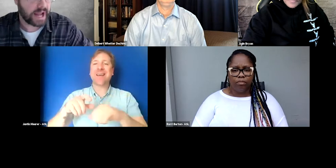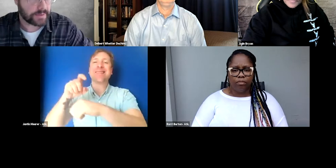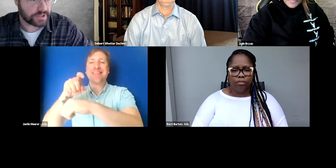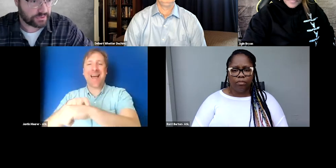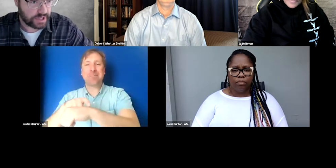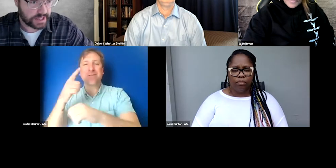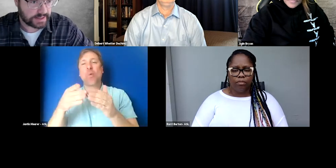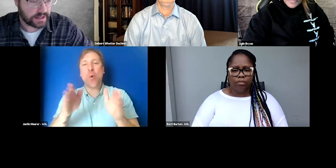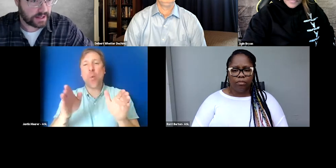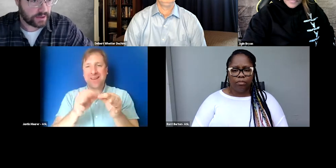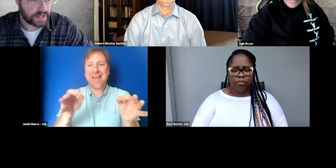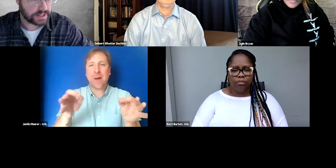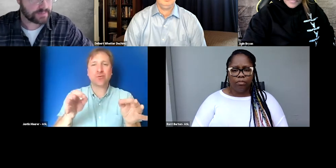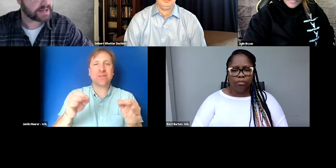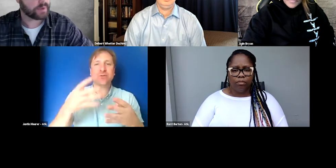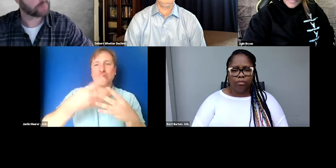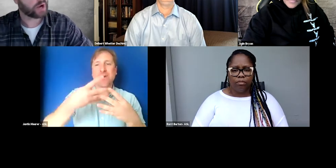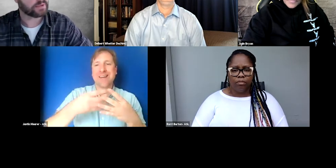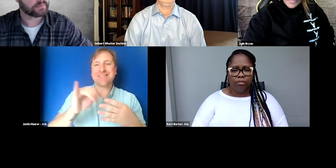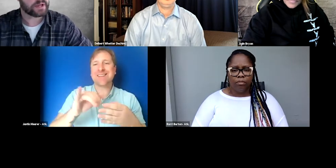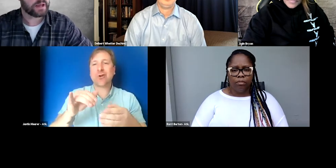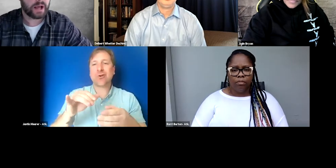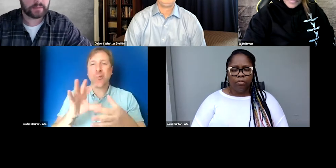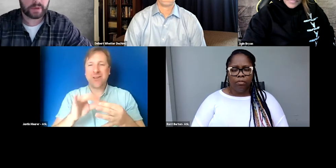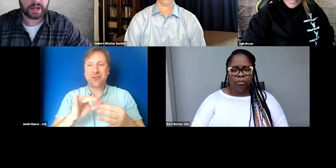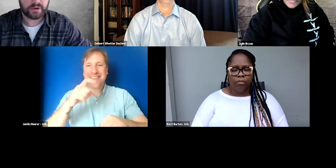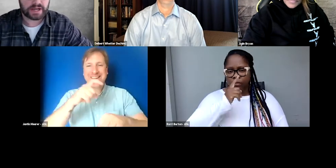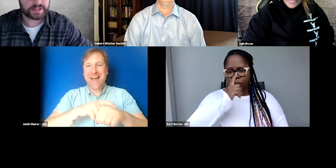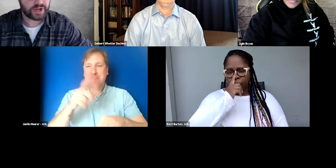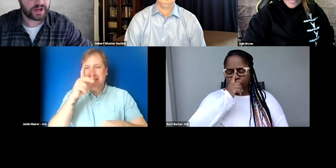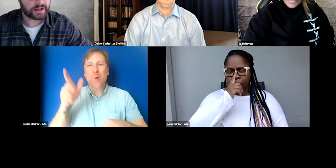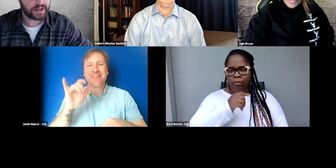caption screenings that you mentioned being a problem. I know that I just saw